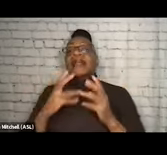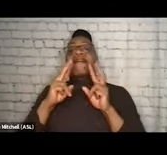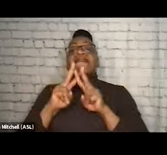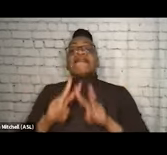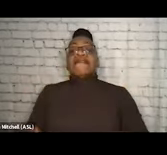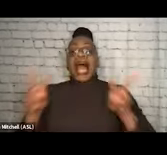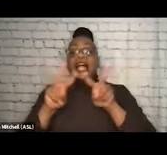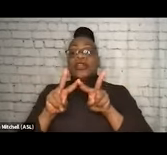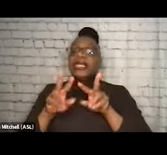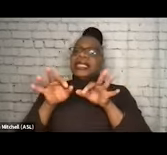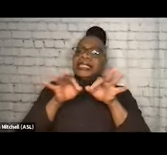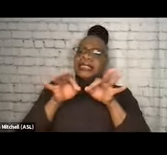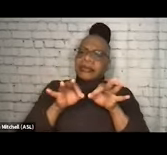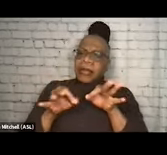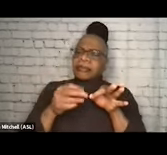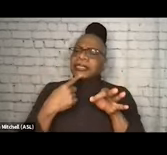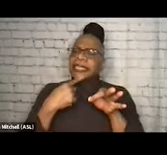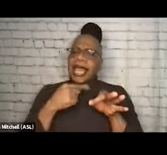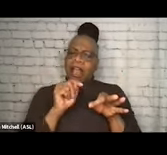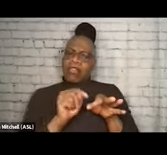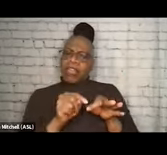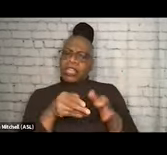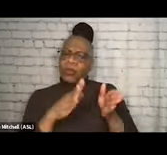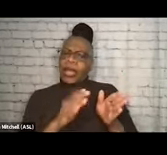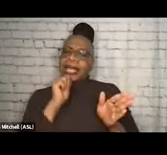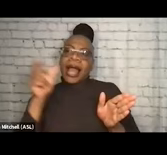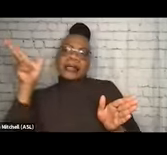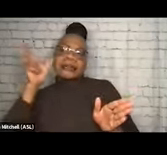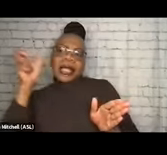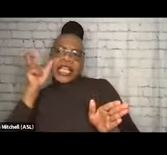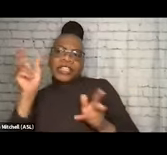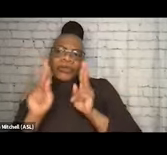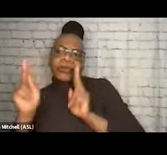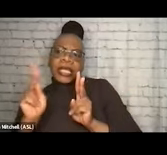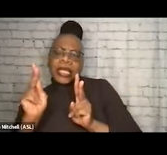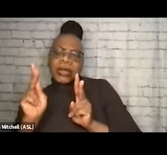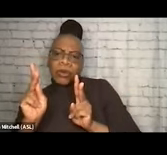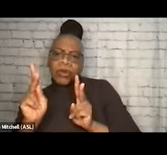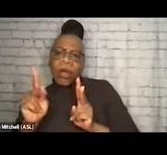It's us saying this is the way, and not listening to the people that are saying, like, "No, this is what works for me."